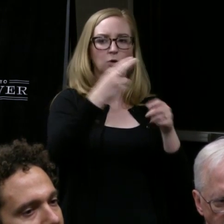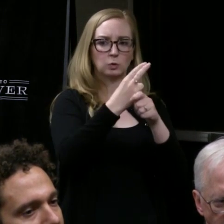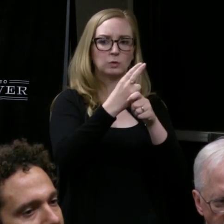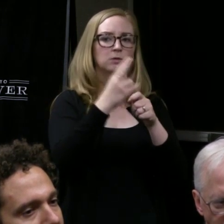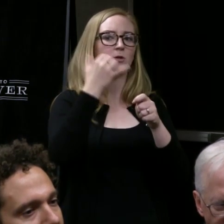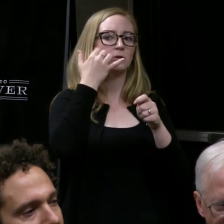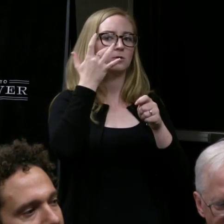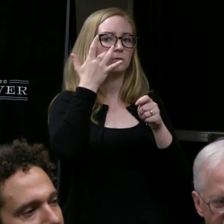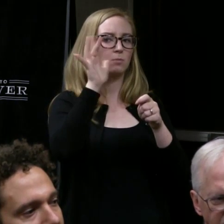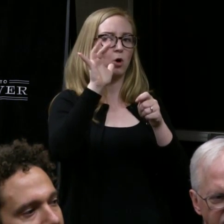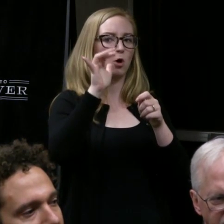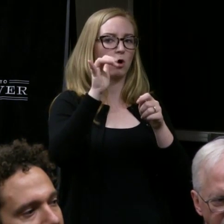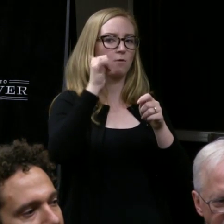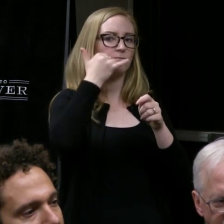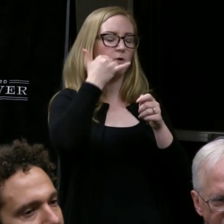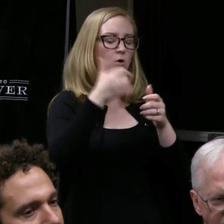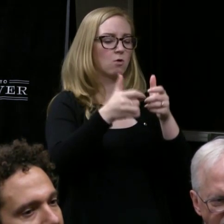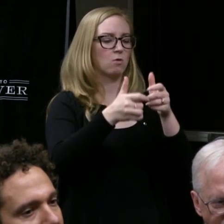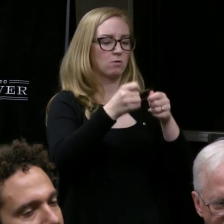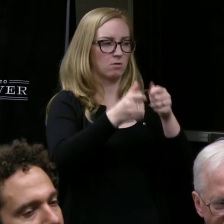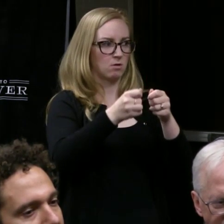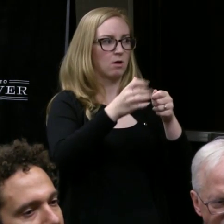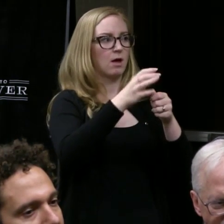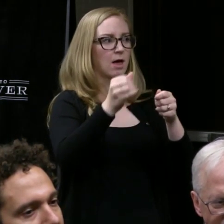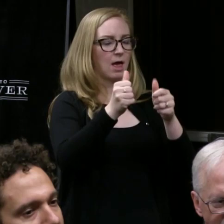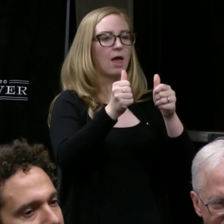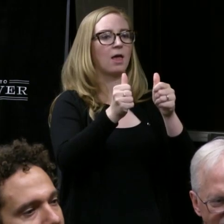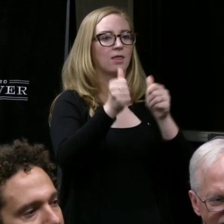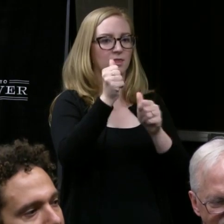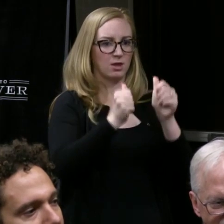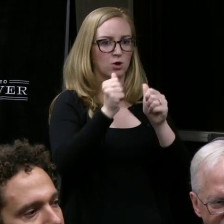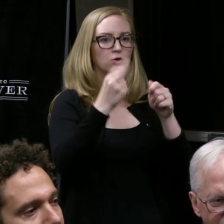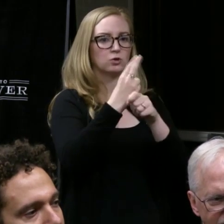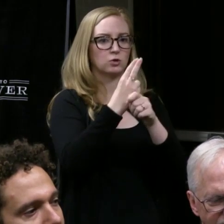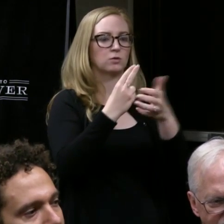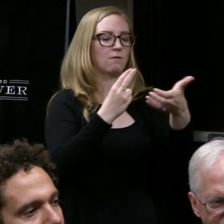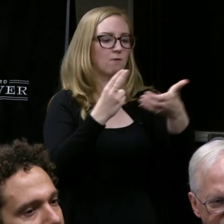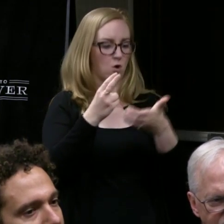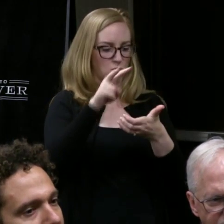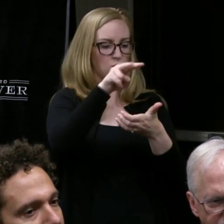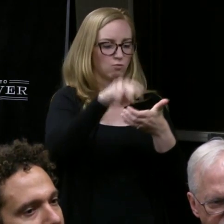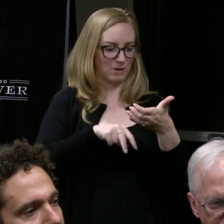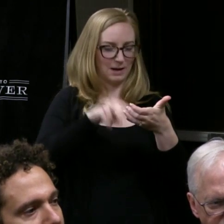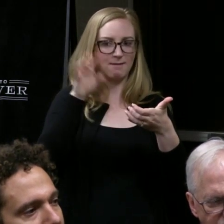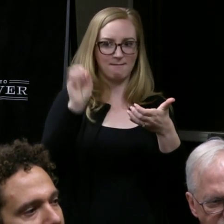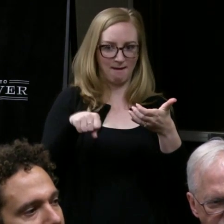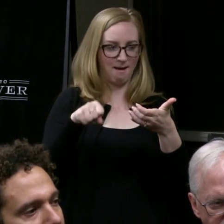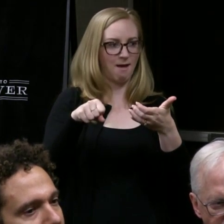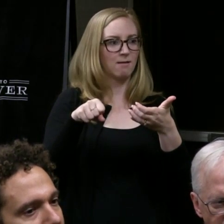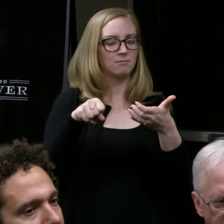For instance, the theater broadcasts the captions to the smartphone. So I'm just curious if there's a preference